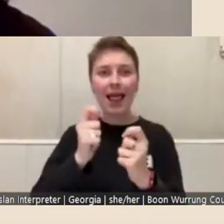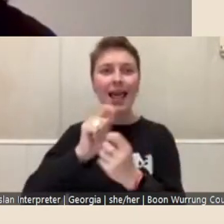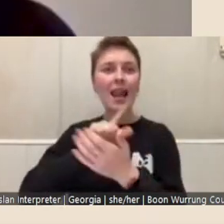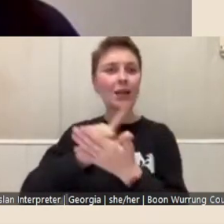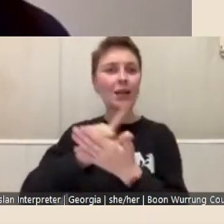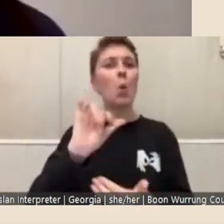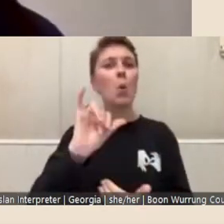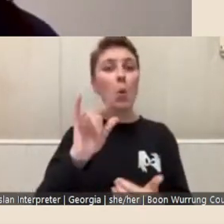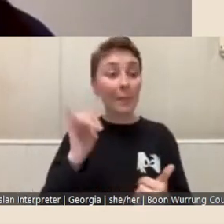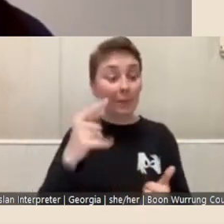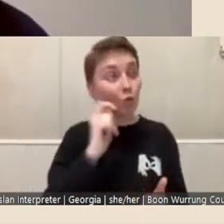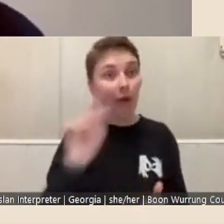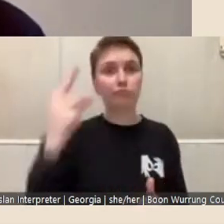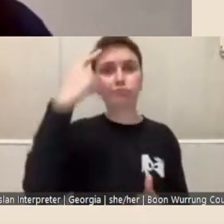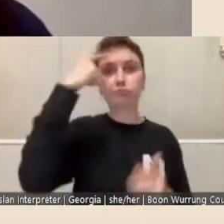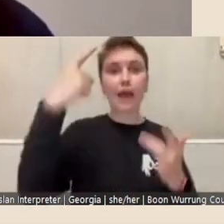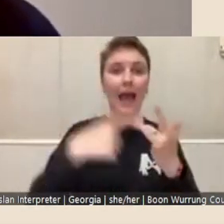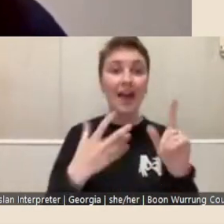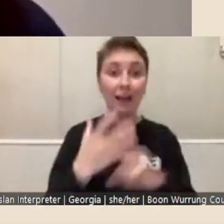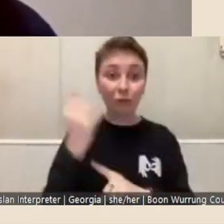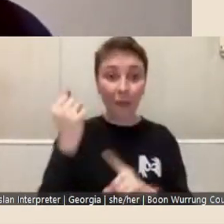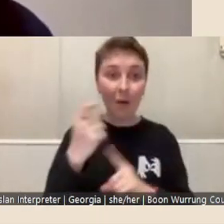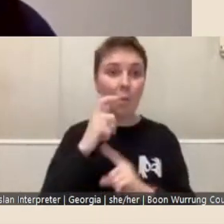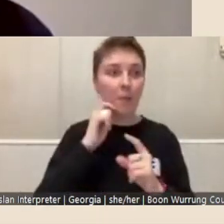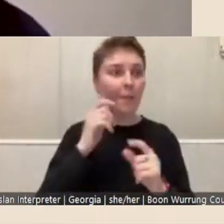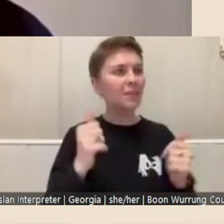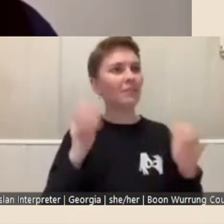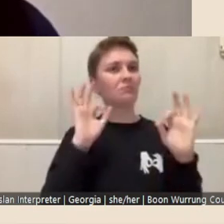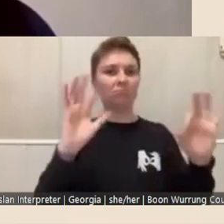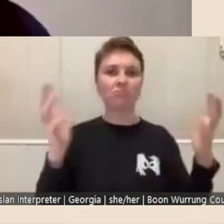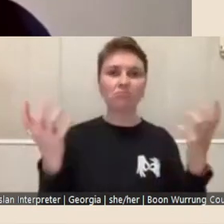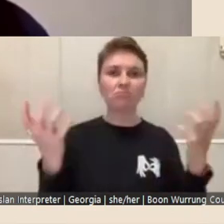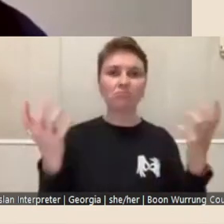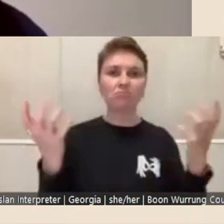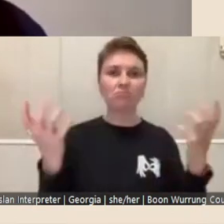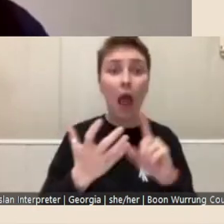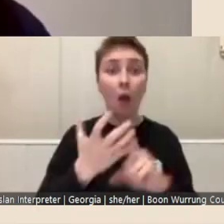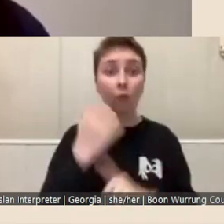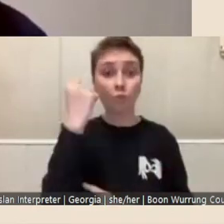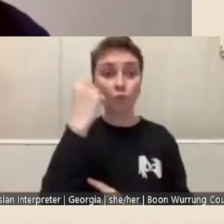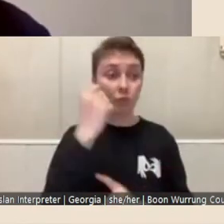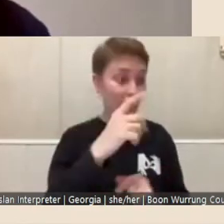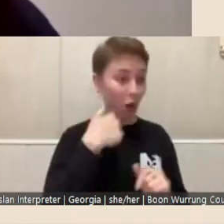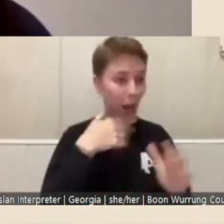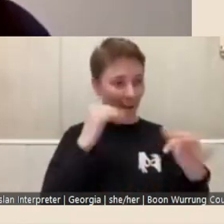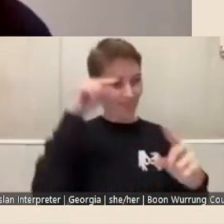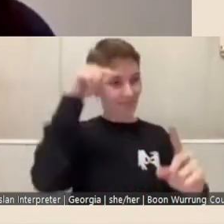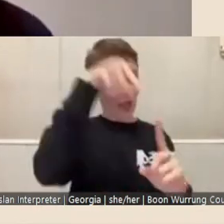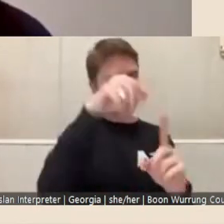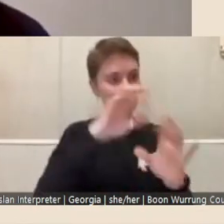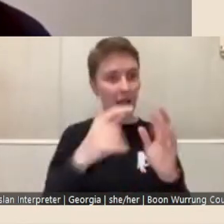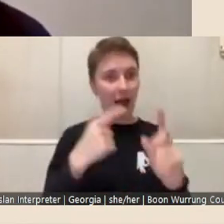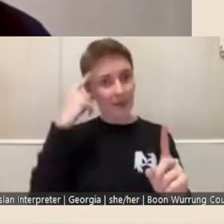outcomes that might go along with the outcome that you planned initially, or some people